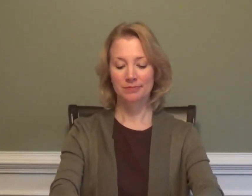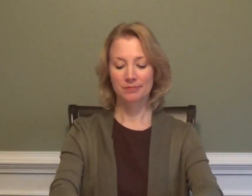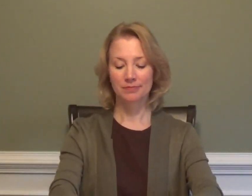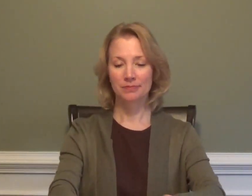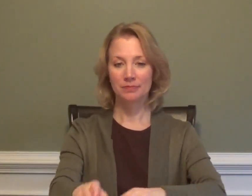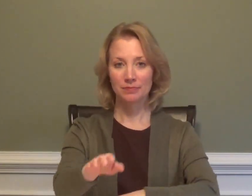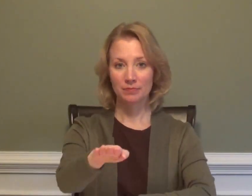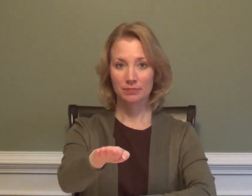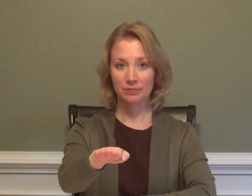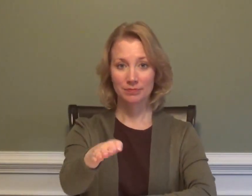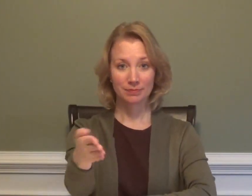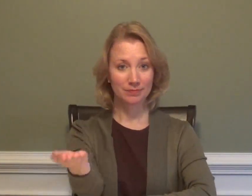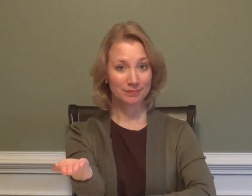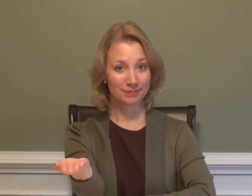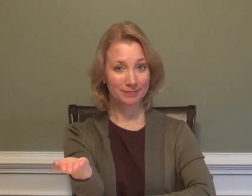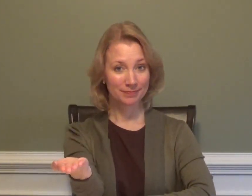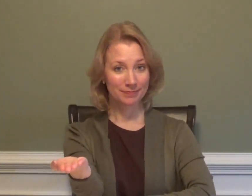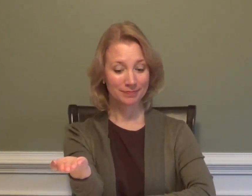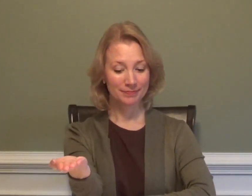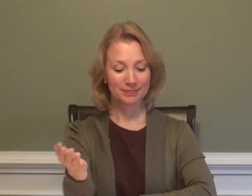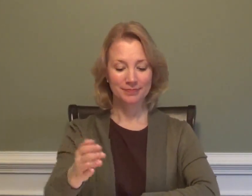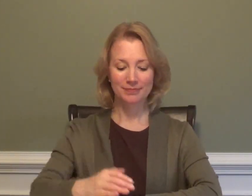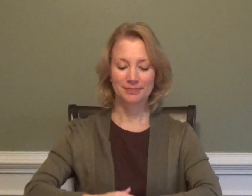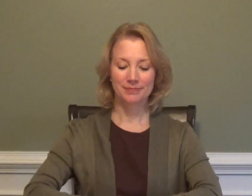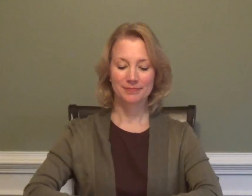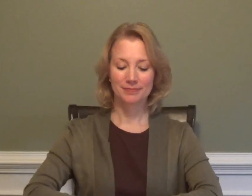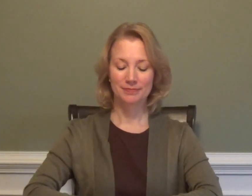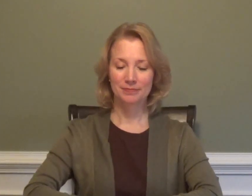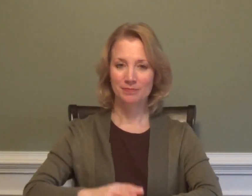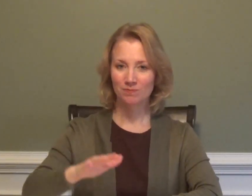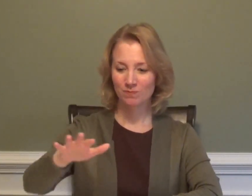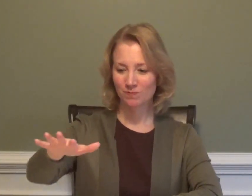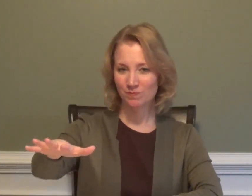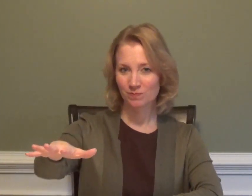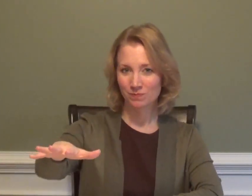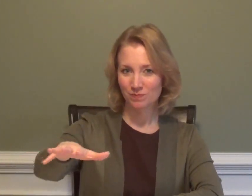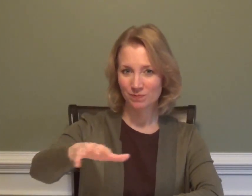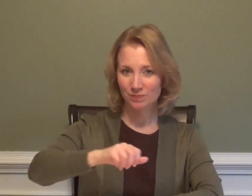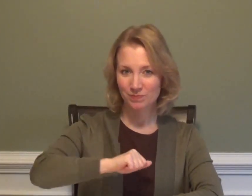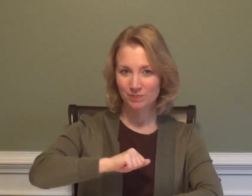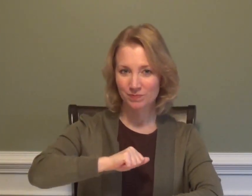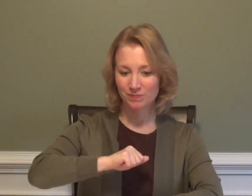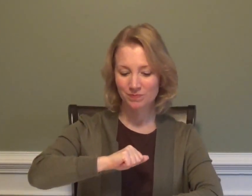TURN-CARD-FACE-UP TAKE-CARD(S)-FROM